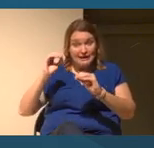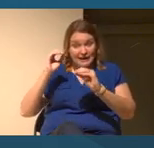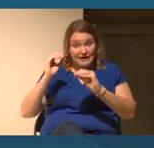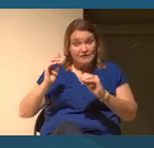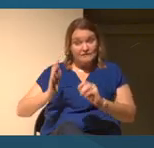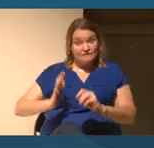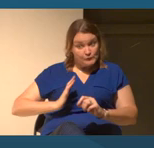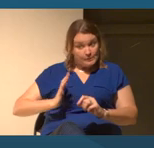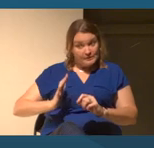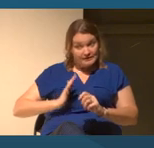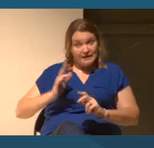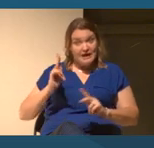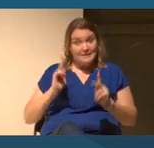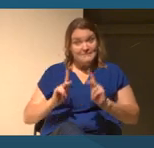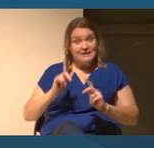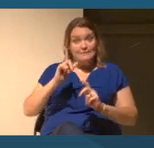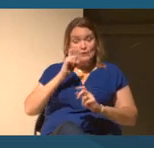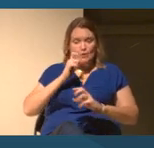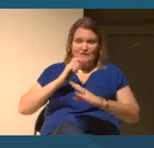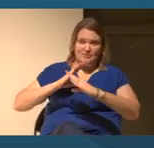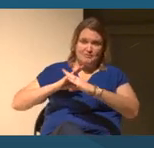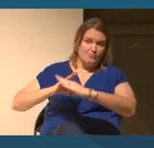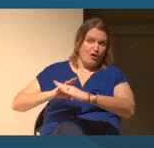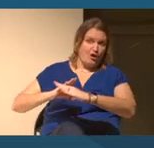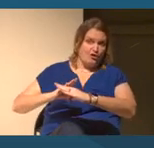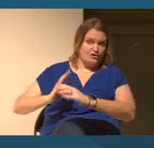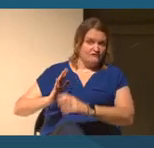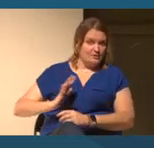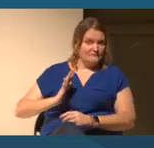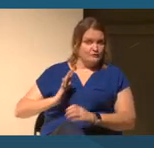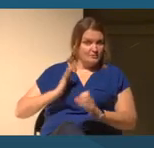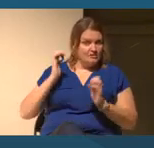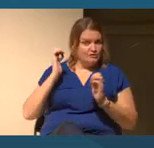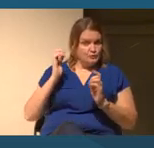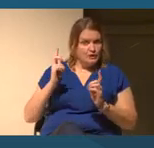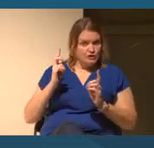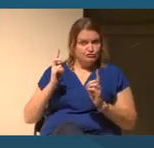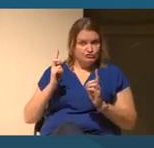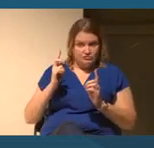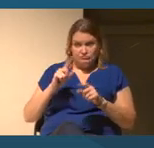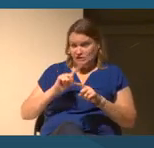people who have been barred from formal education in all kinds of fields.